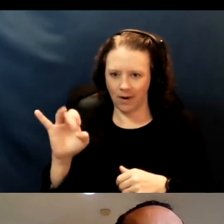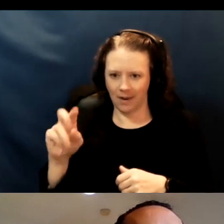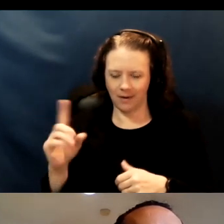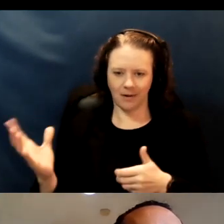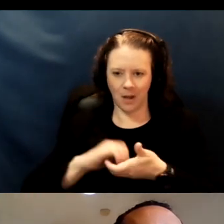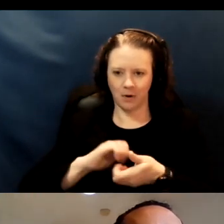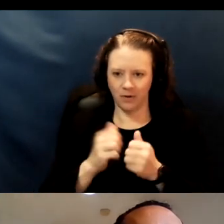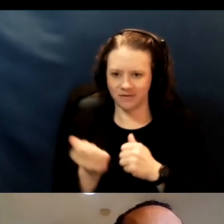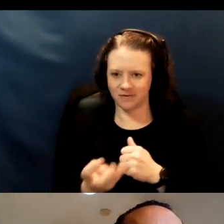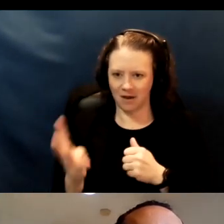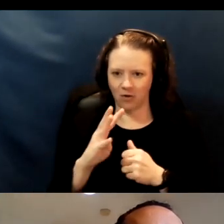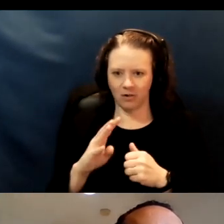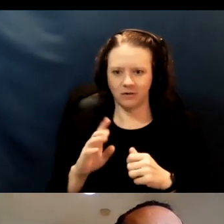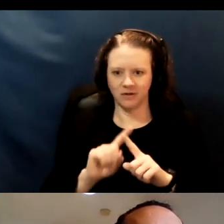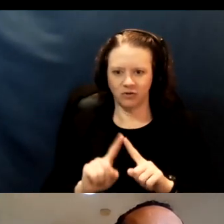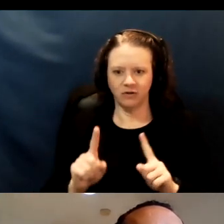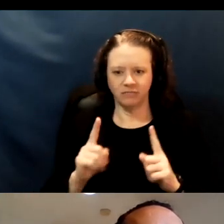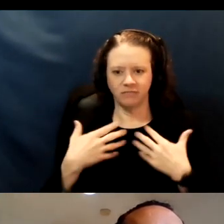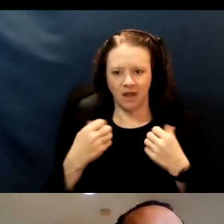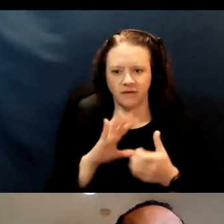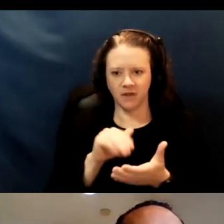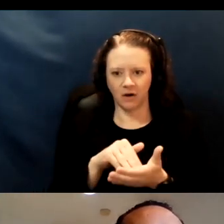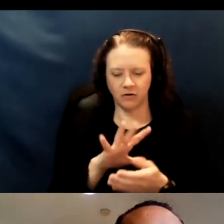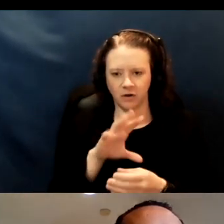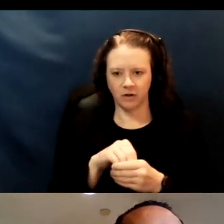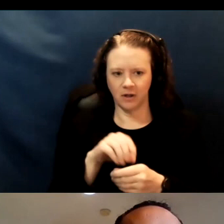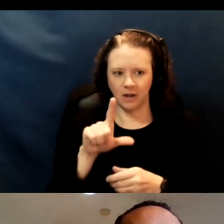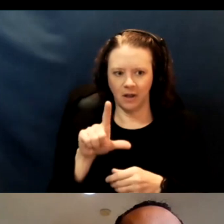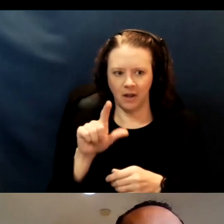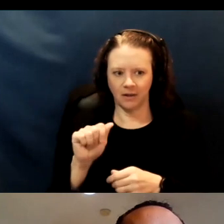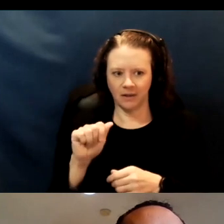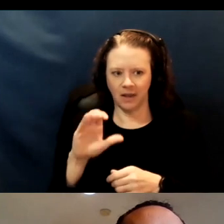including La Clínica de La Raza, La Familia,